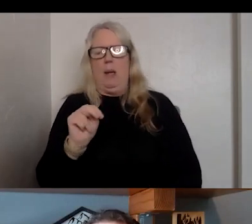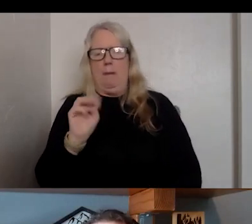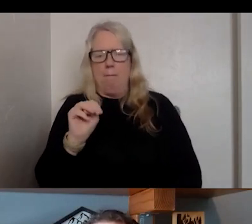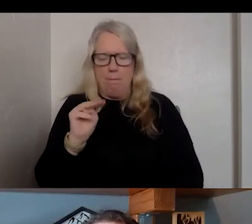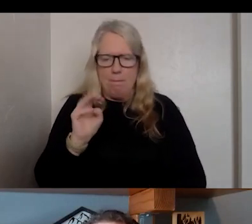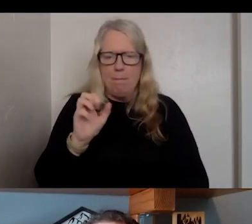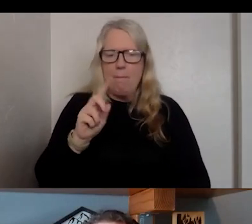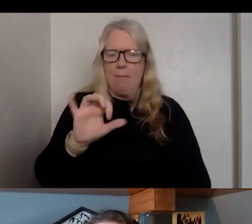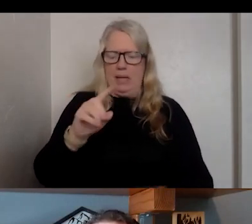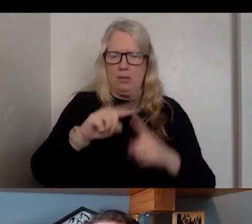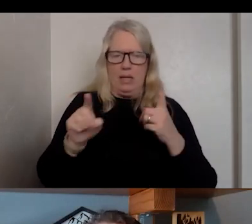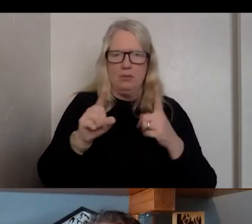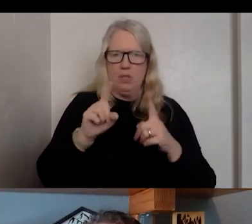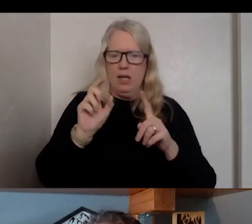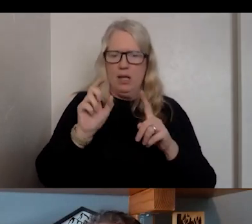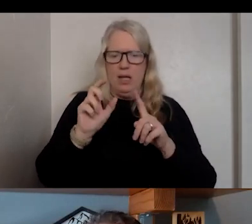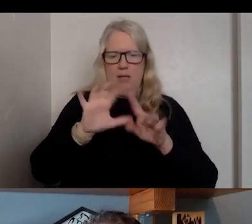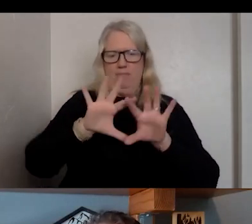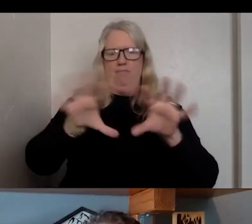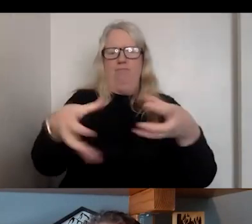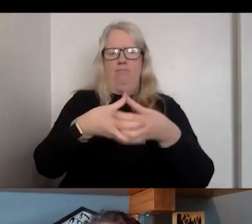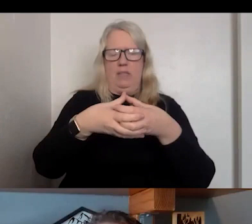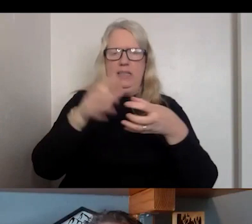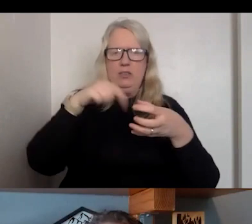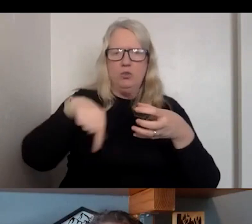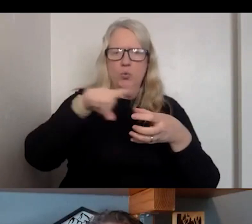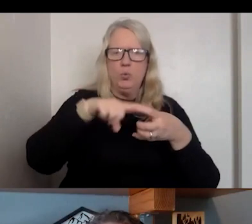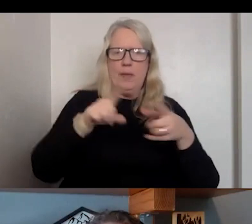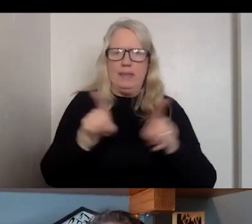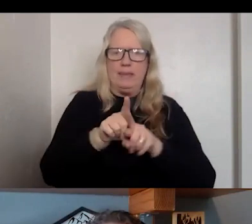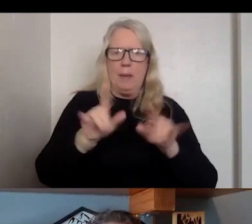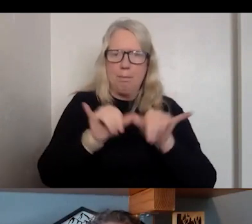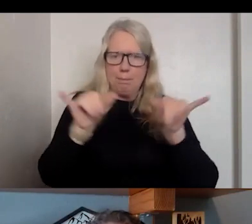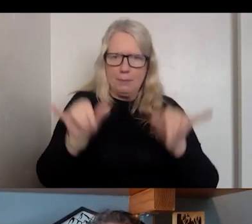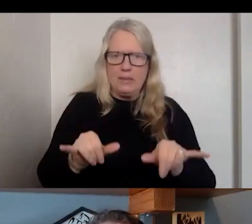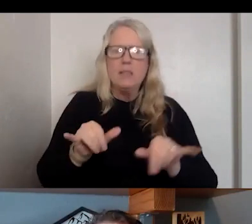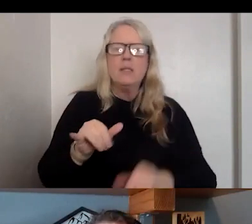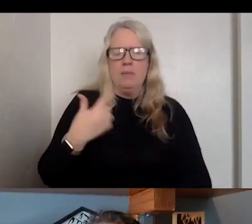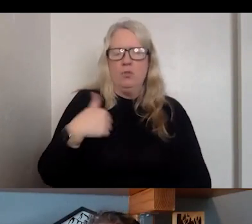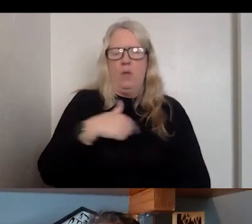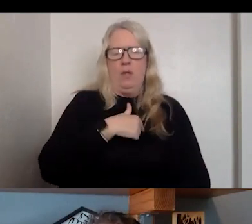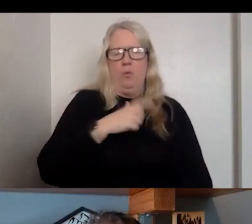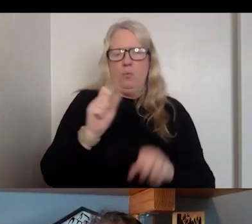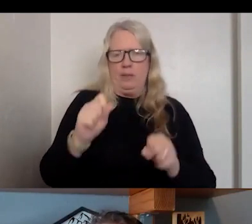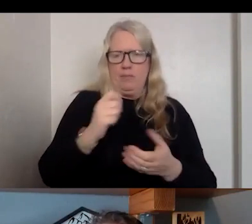PUTS THEM IN ONE DELIVERY SYSTEM. WE CAN TREAT FOLKS FROM A